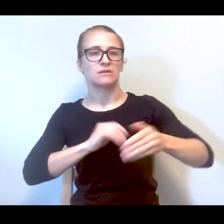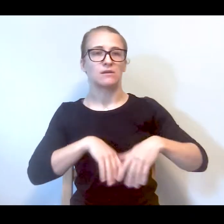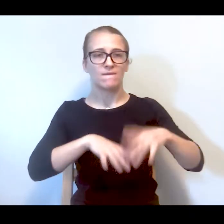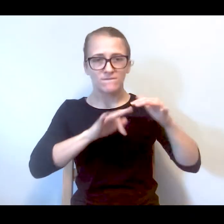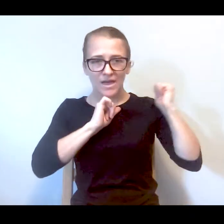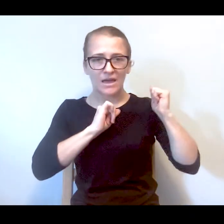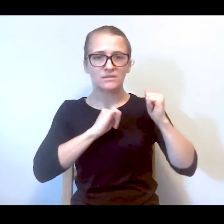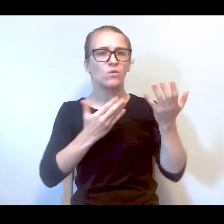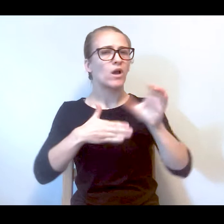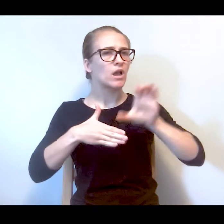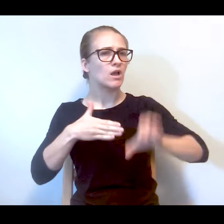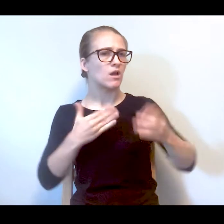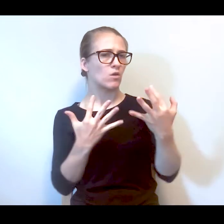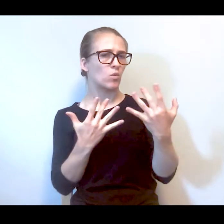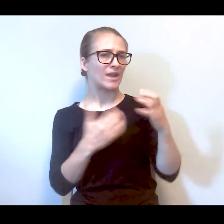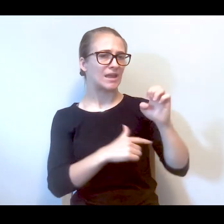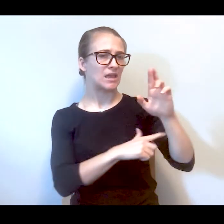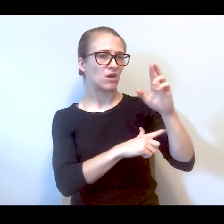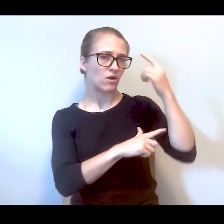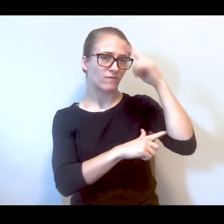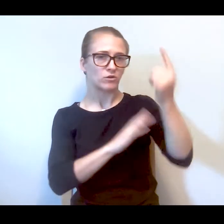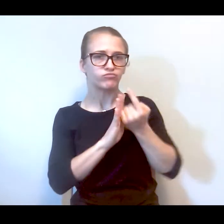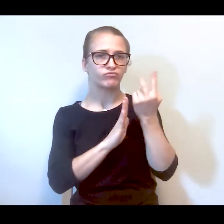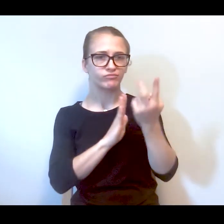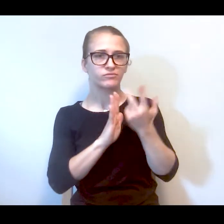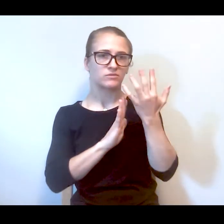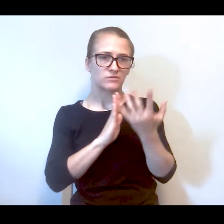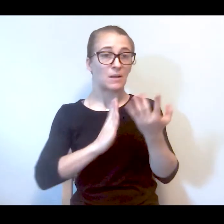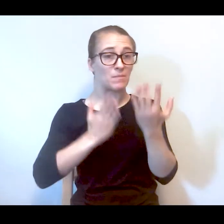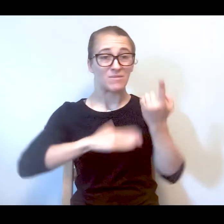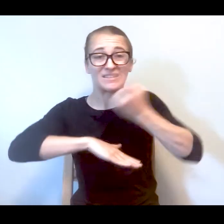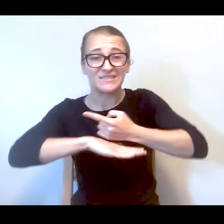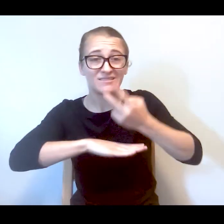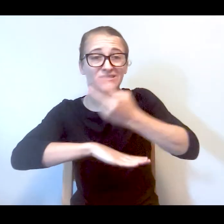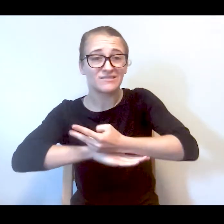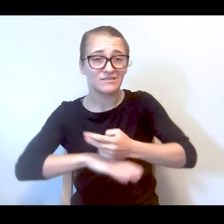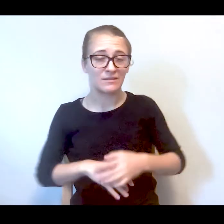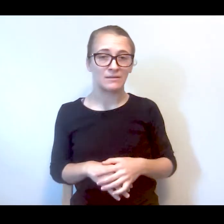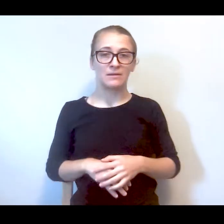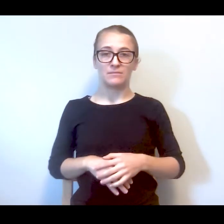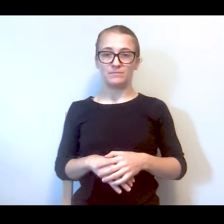understaffed and what's the consequence of waiting in an ER for hours or days?